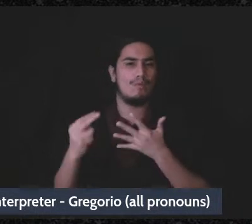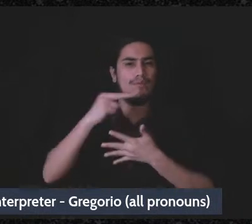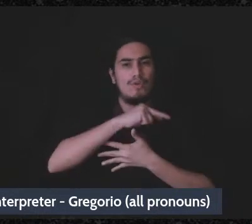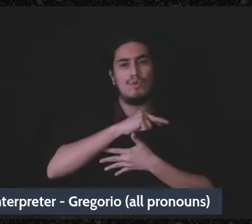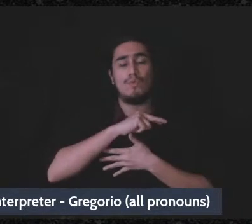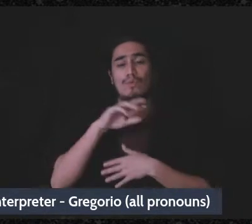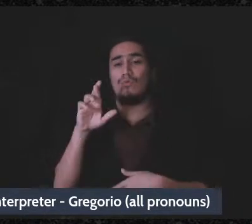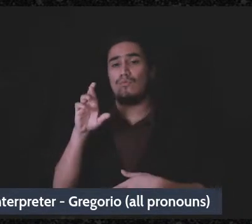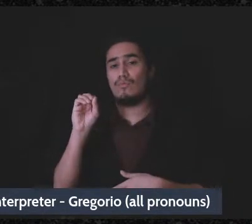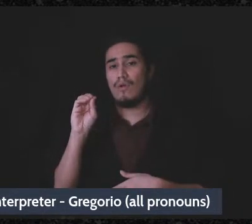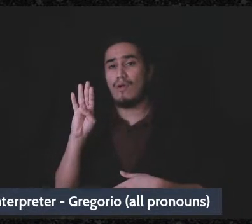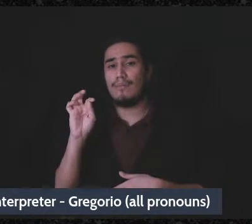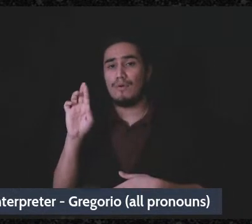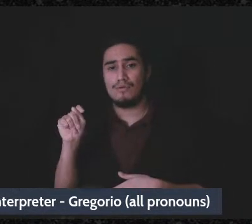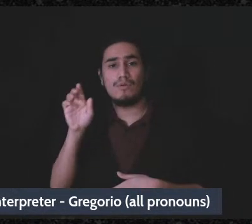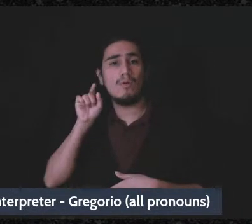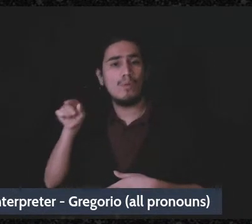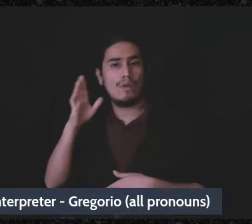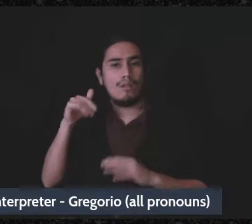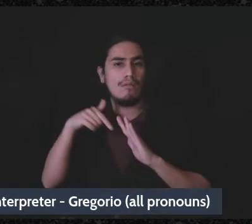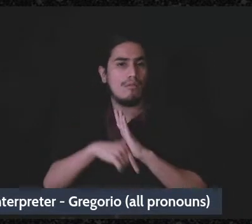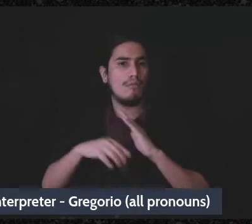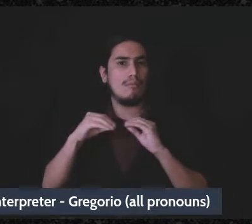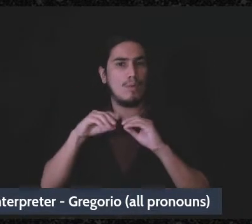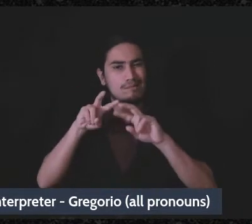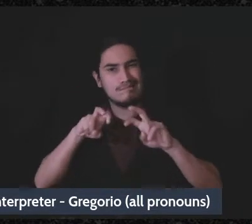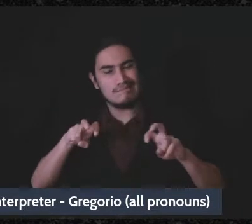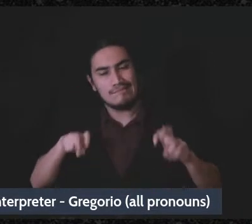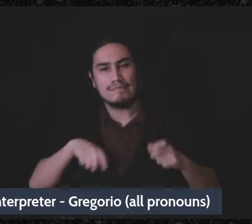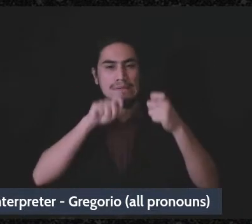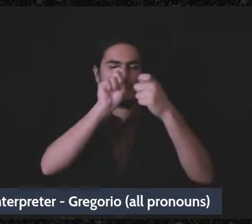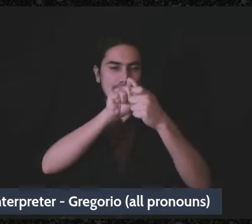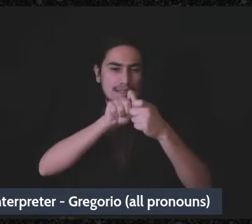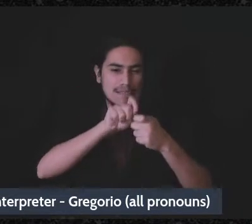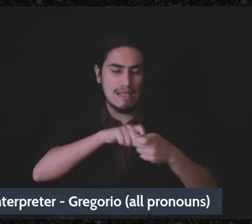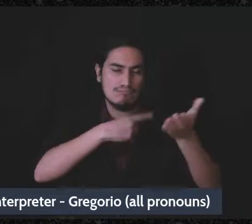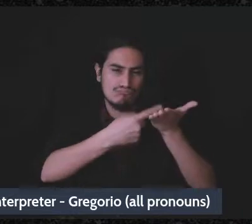is going to do a deeper dive into some of the nitty-gritty when we get into the Q&A section.